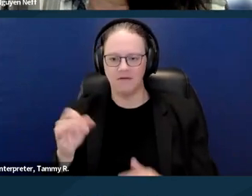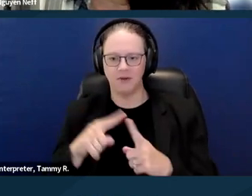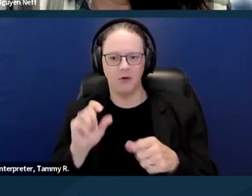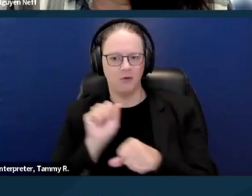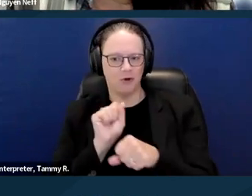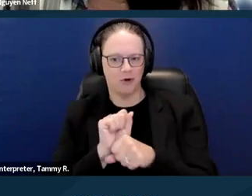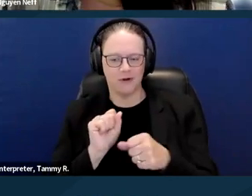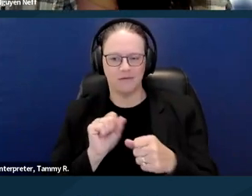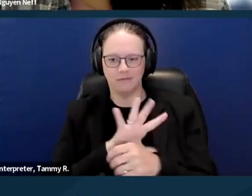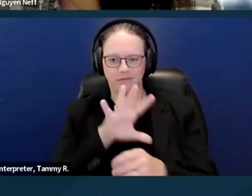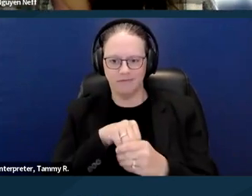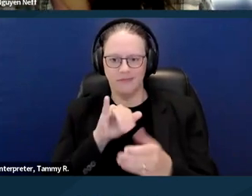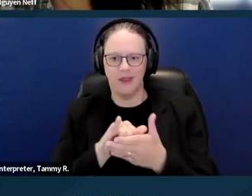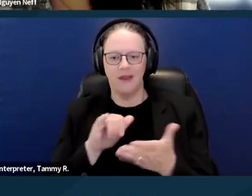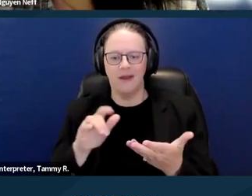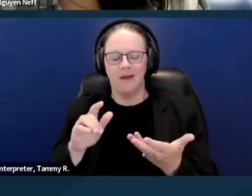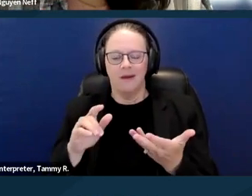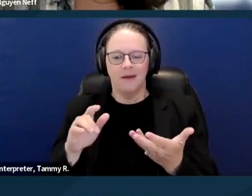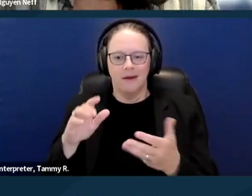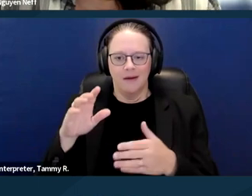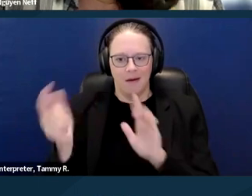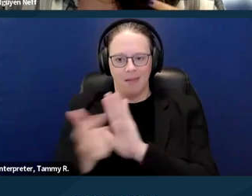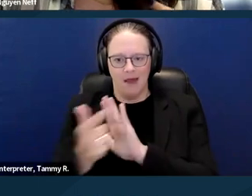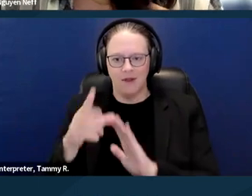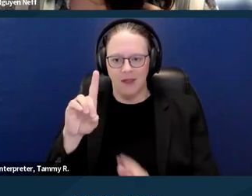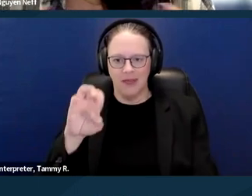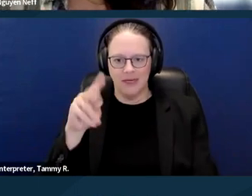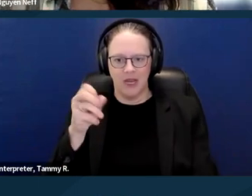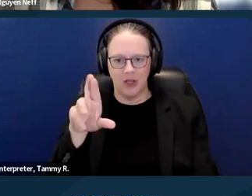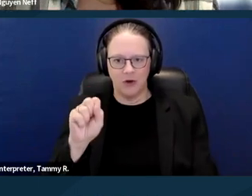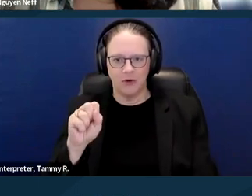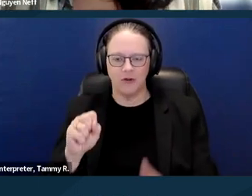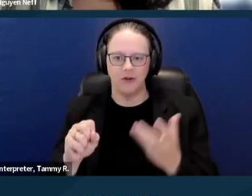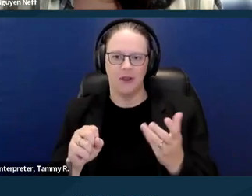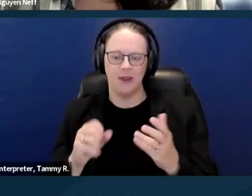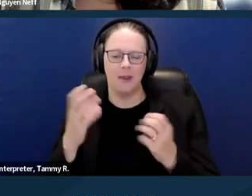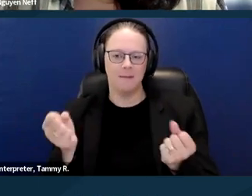it's not very often that you're going to get a case where someone says, I am evicting you because of a disability.